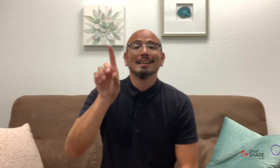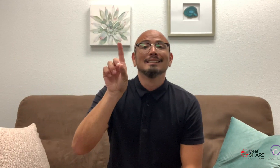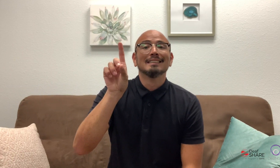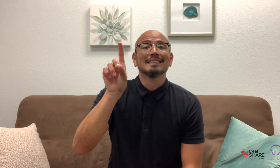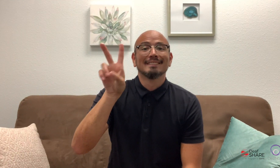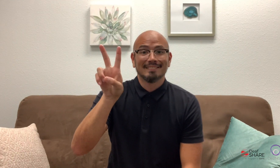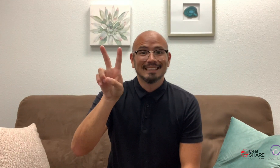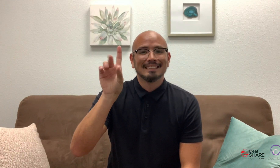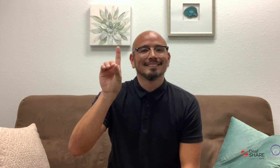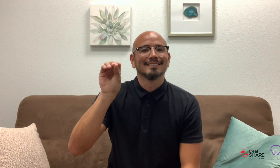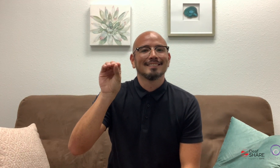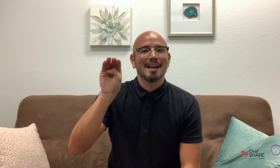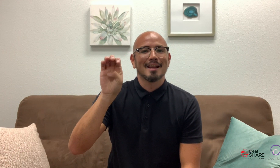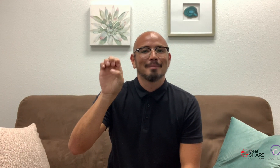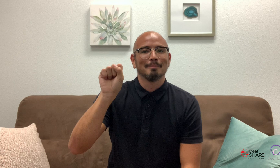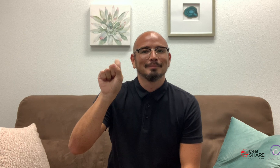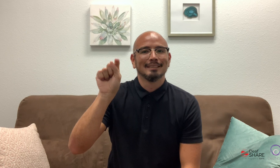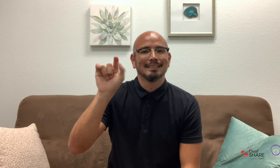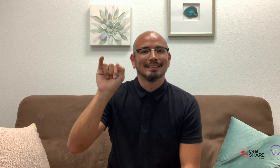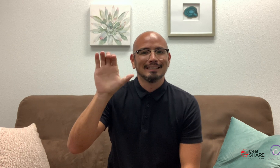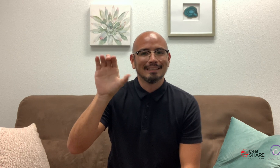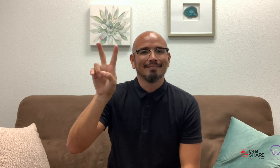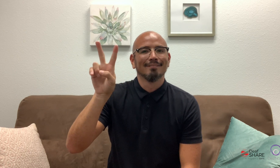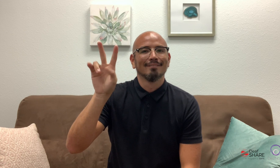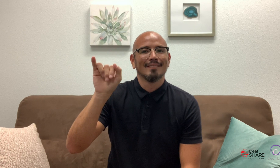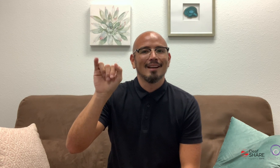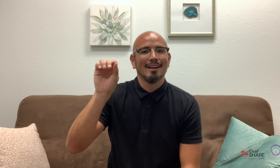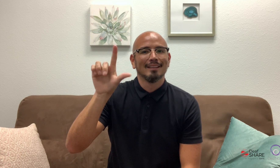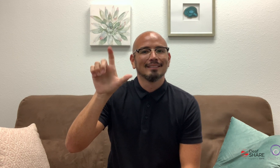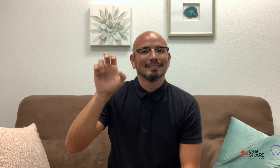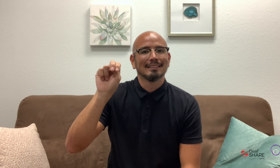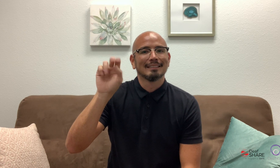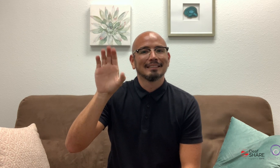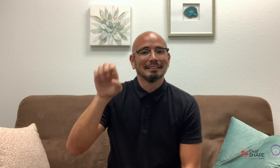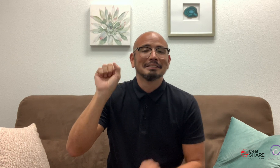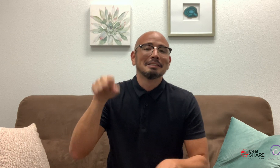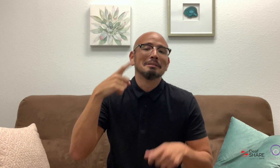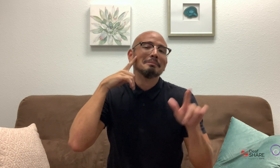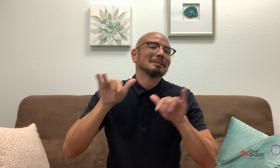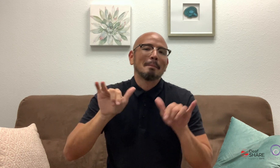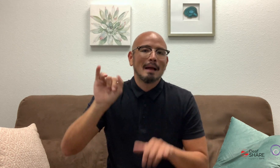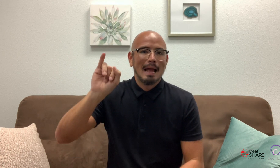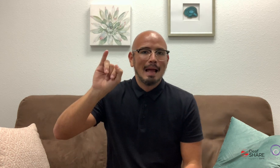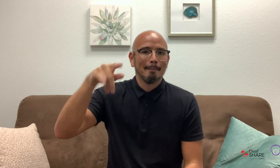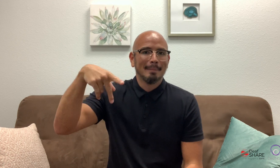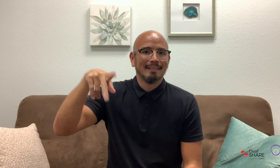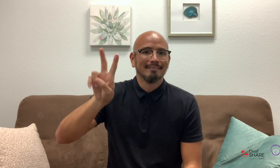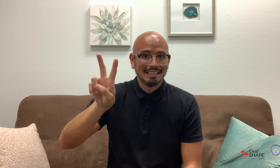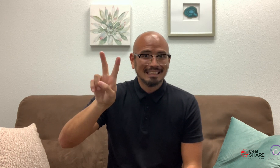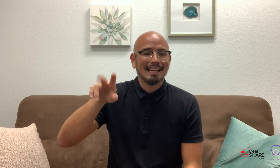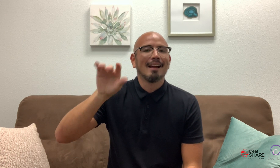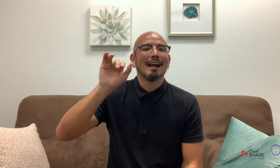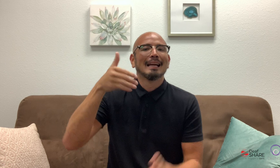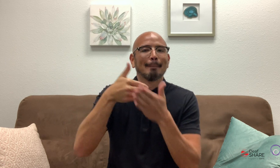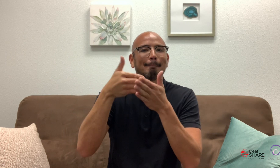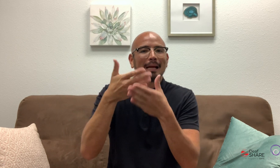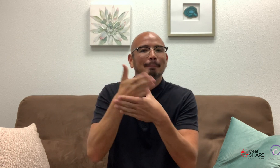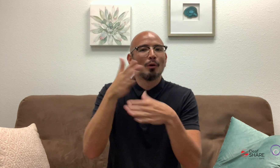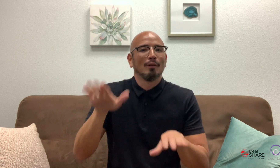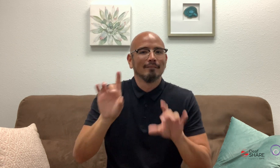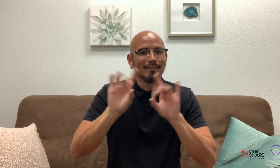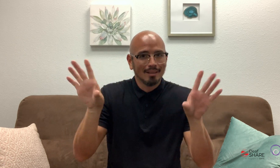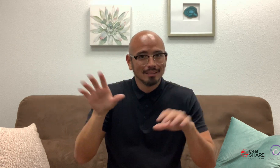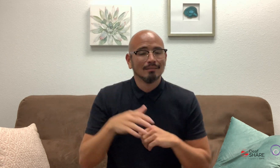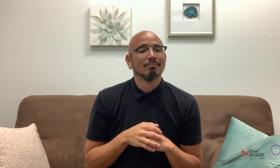Domestic violence (DV), also called Intimate Partner Violence (IPV),